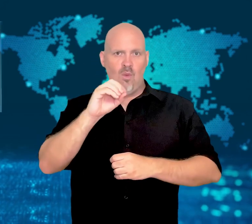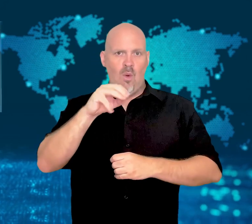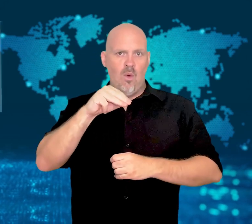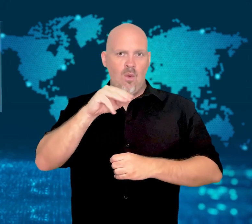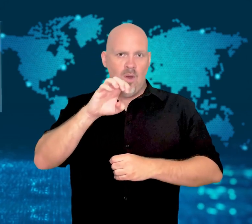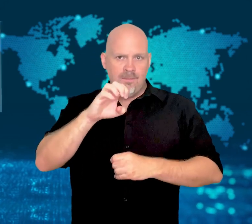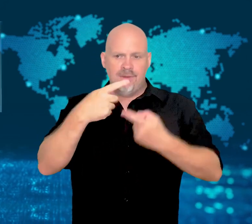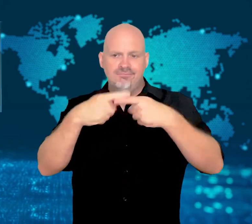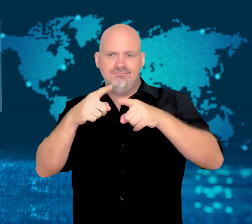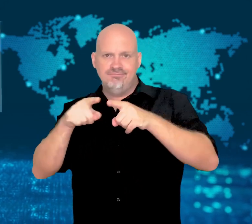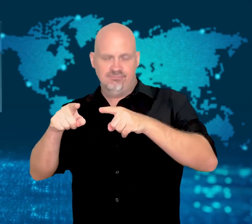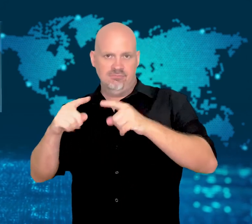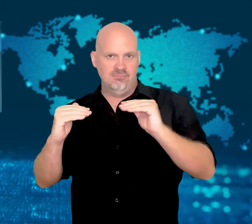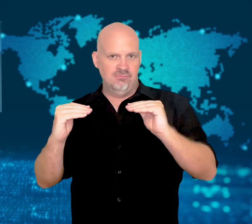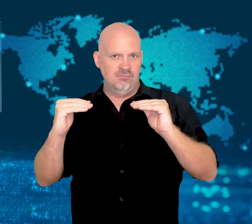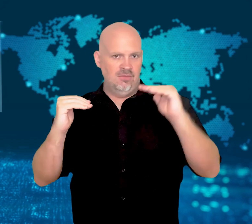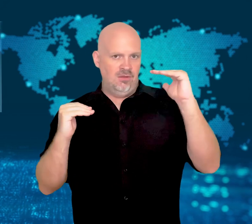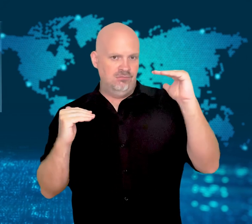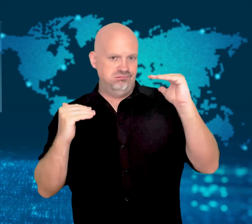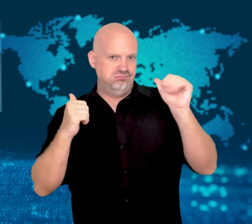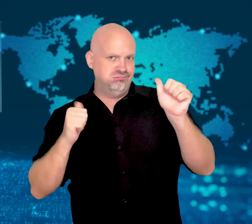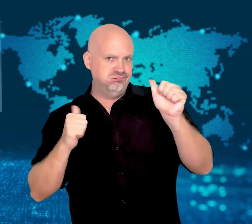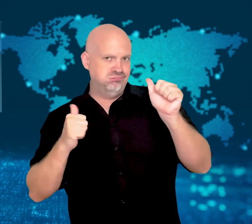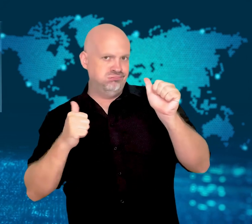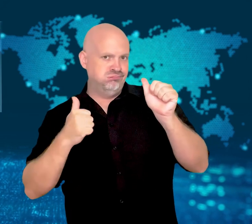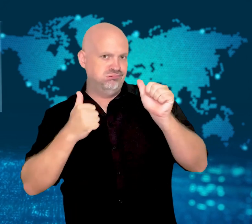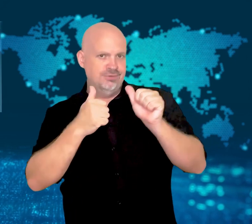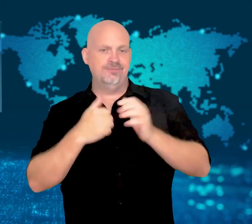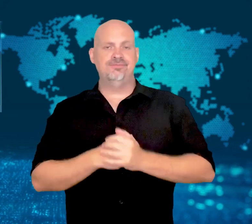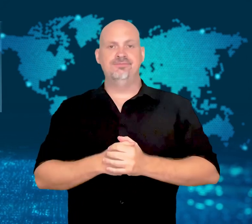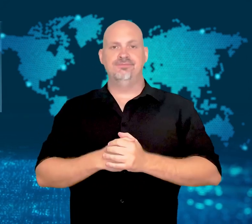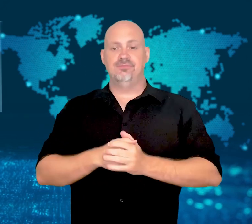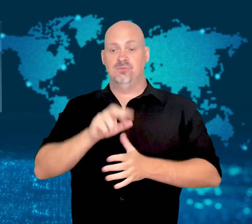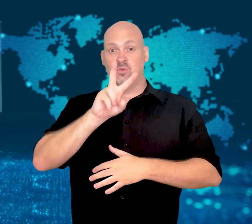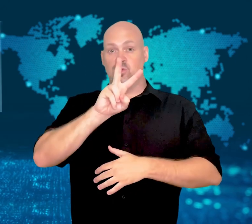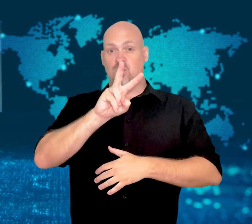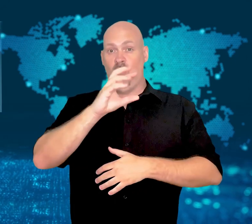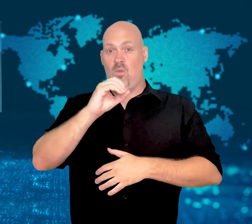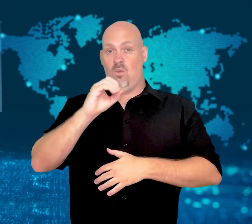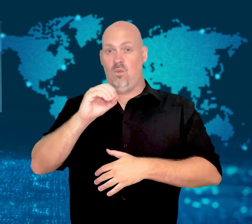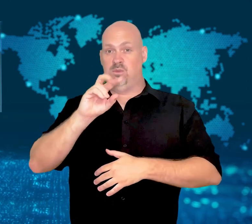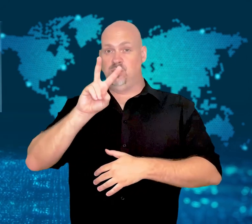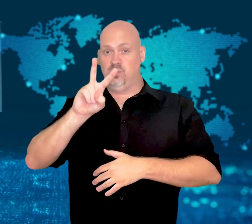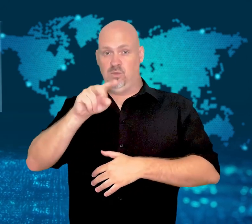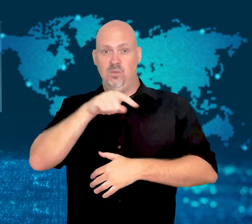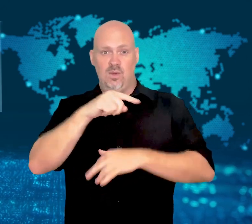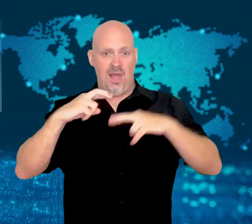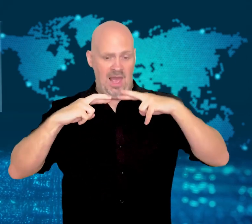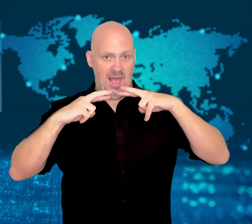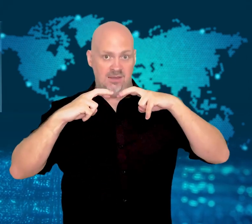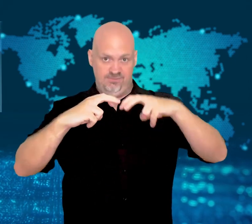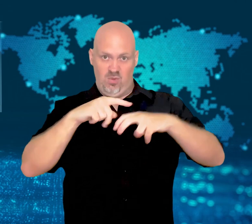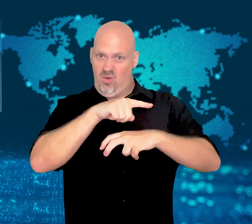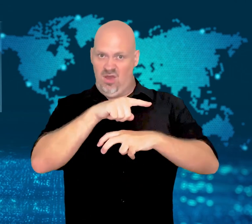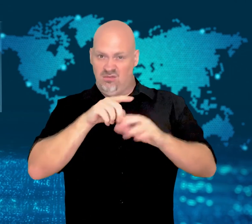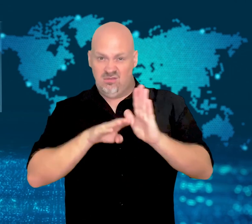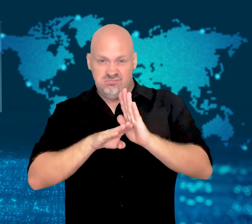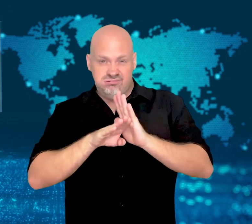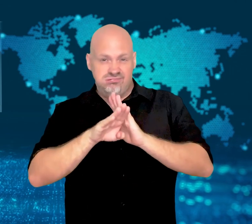In 2002, Internet Explorer was at its peak and held as much as 95% of